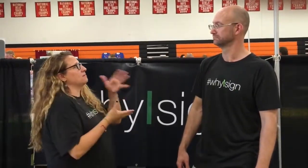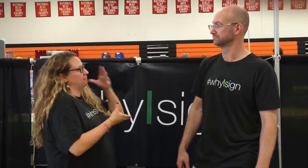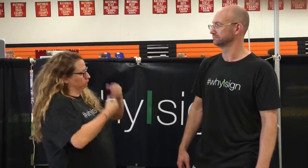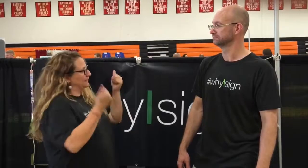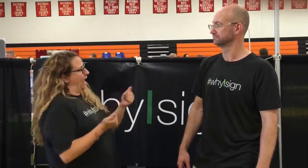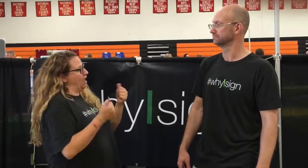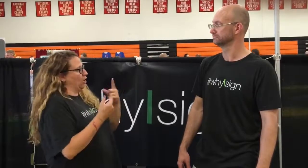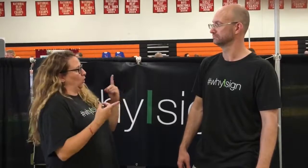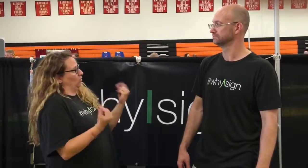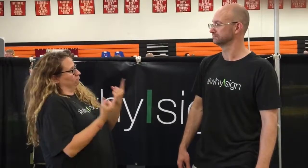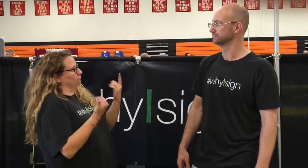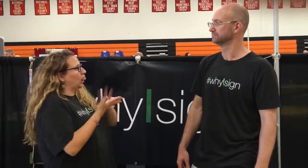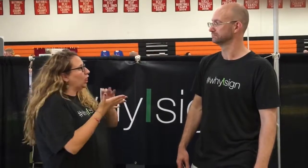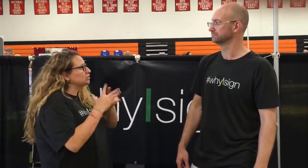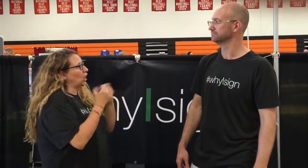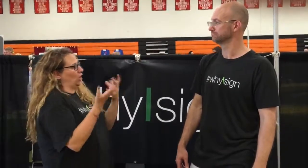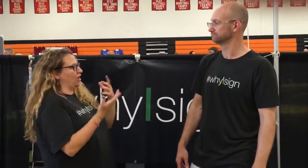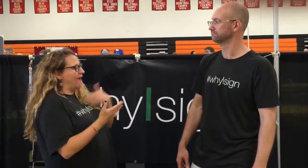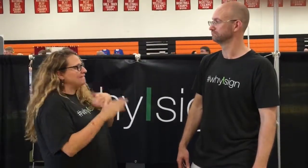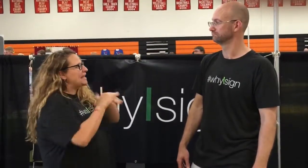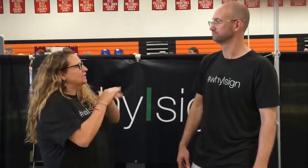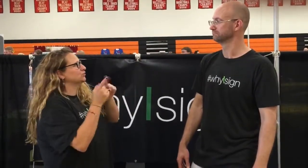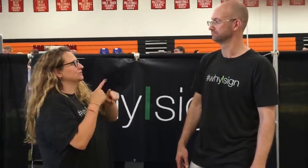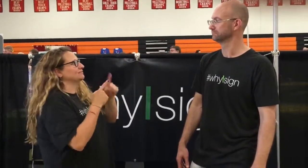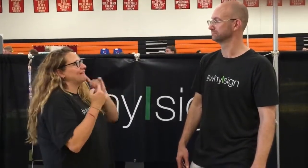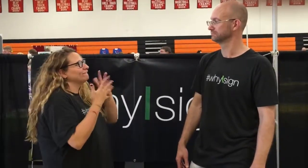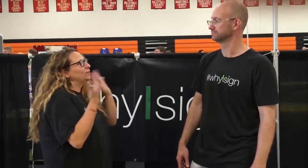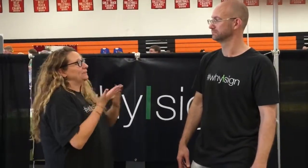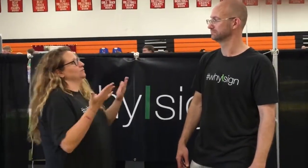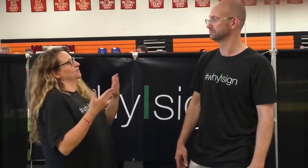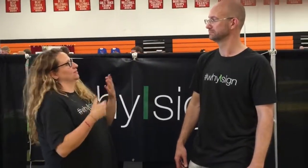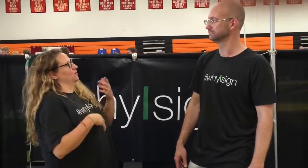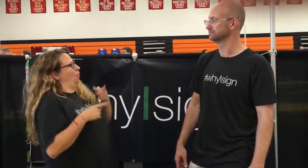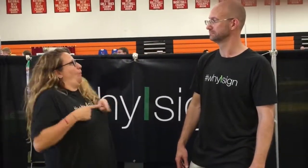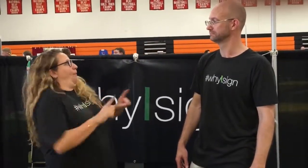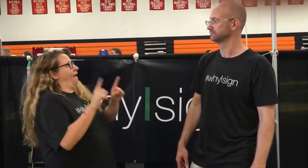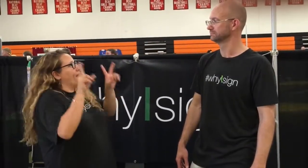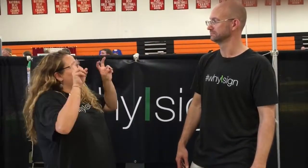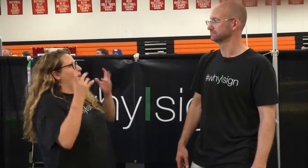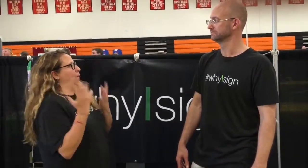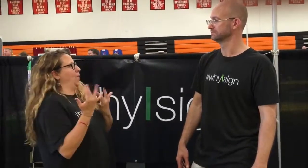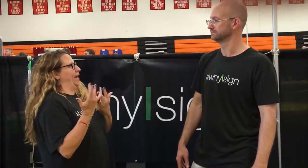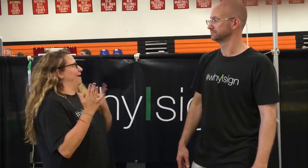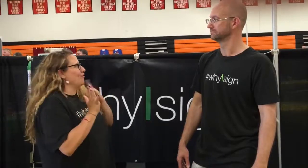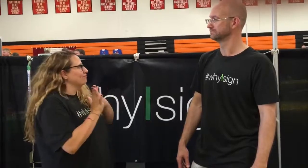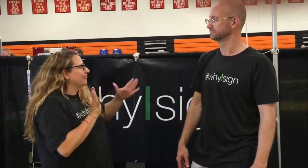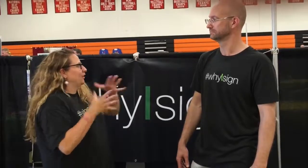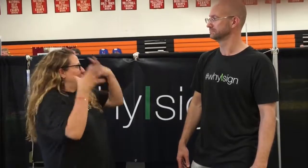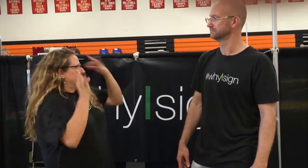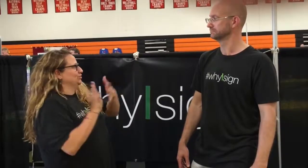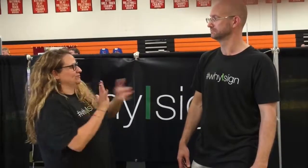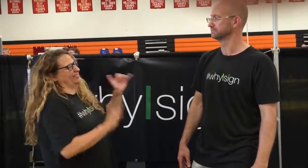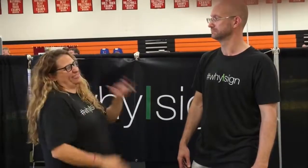for ASL resources so parents can do something about it right there and learn sign to communicate, make it accessible. It is critical to have that resource ready for the parents during their "waiting" period.